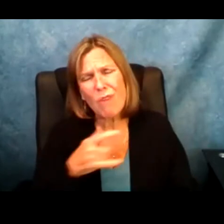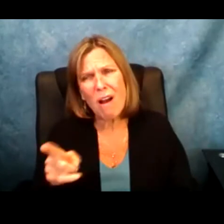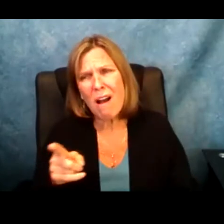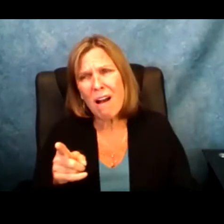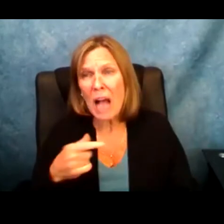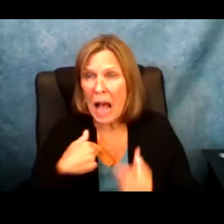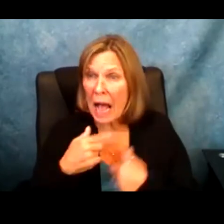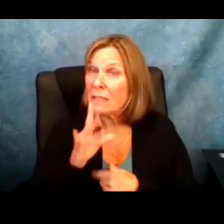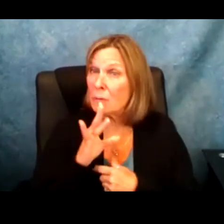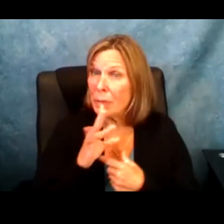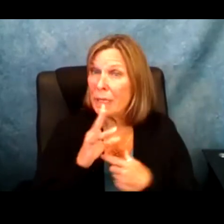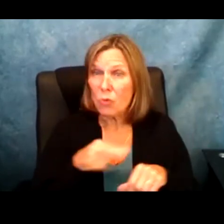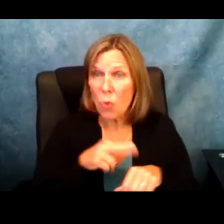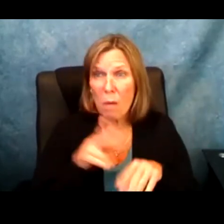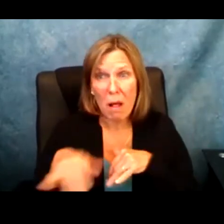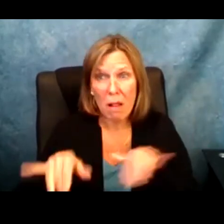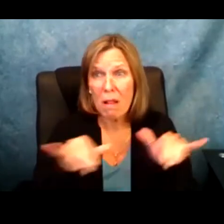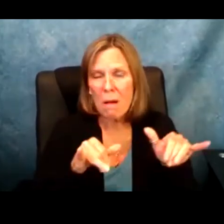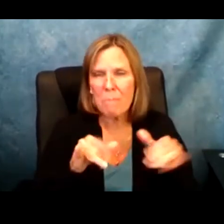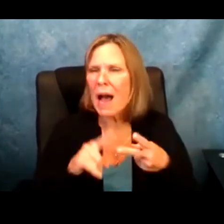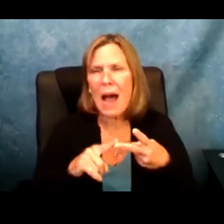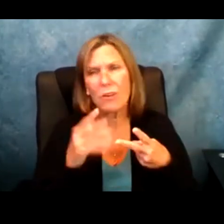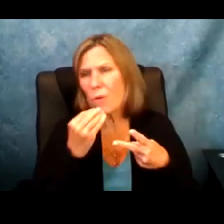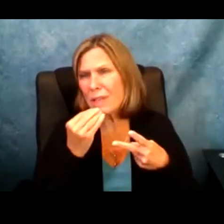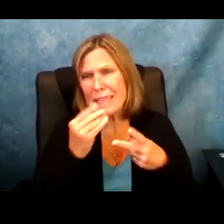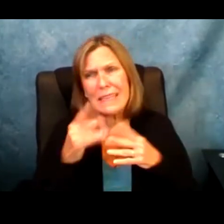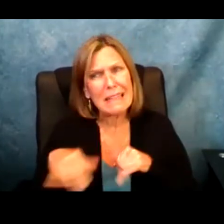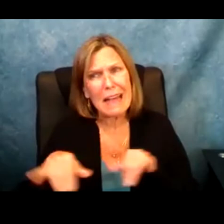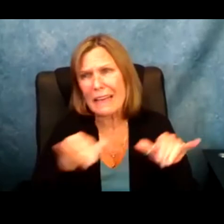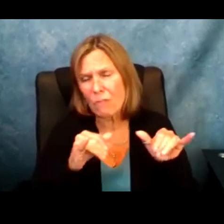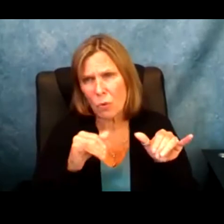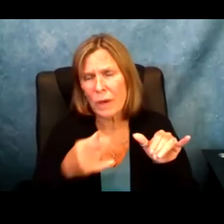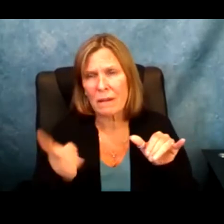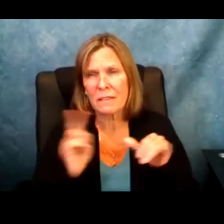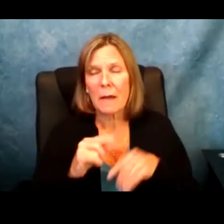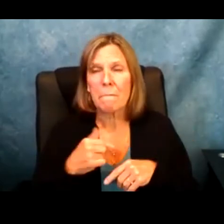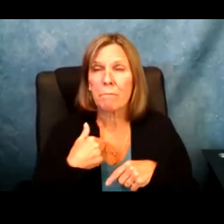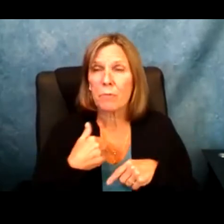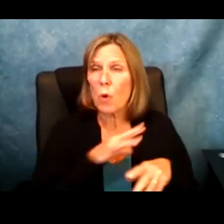my family, I don't think it is right that they are doing this to me. I speak normal like everyone